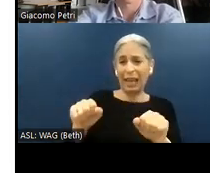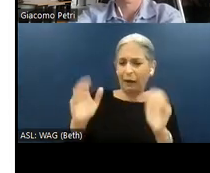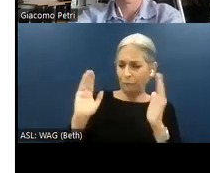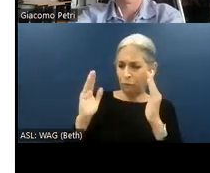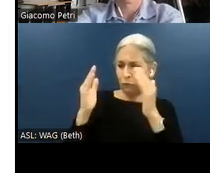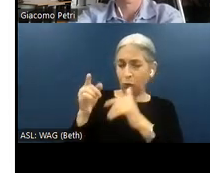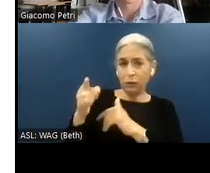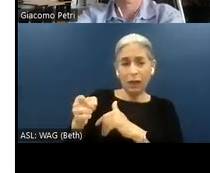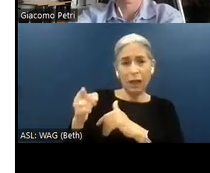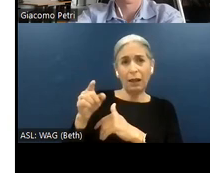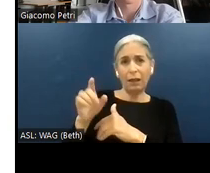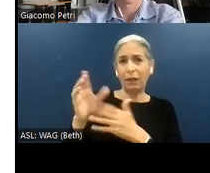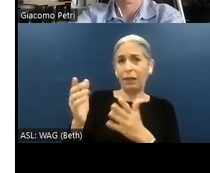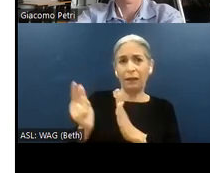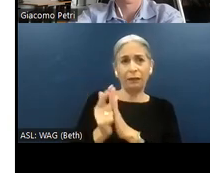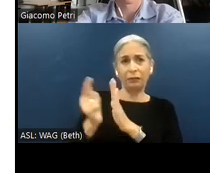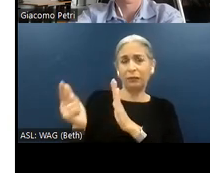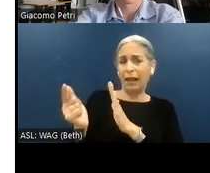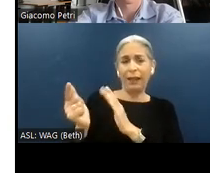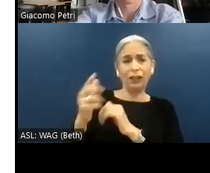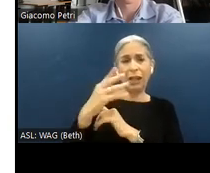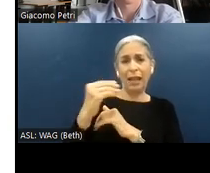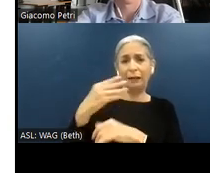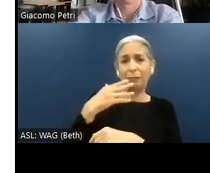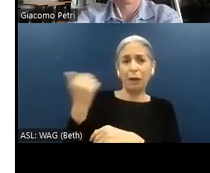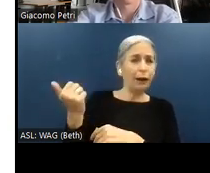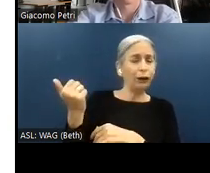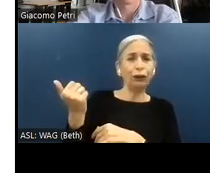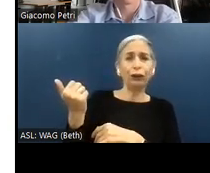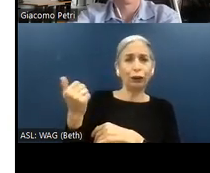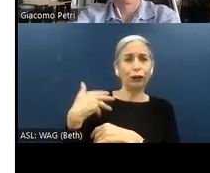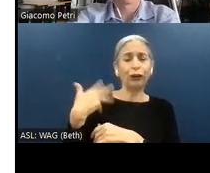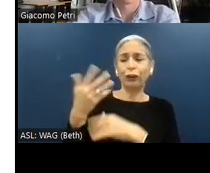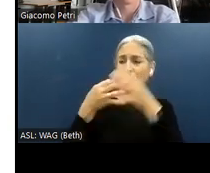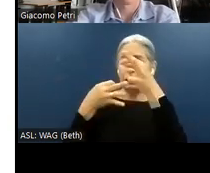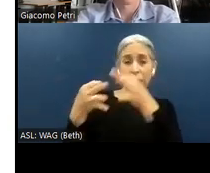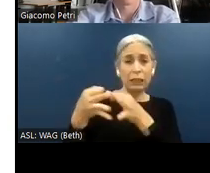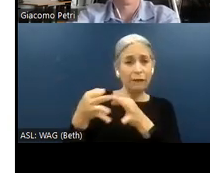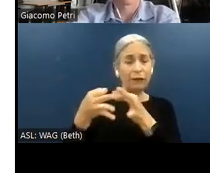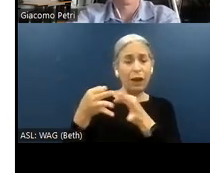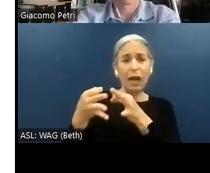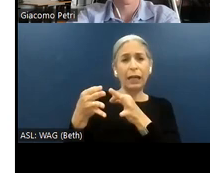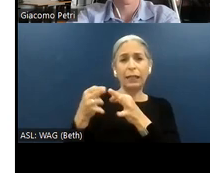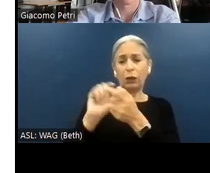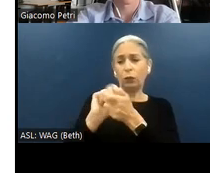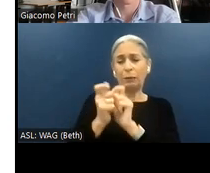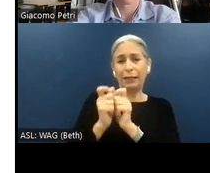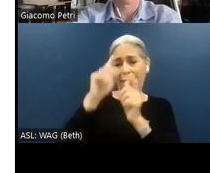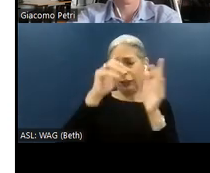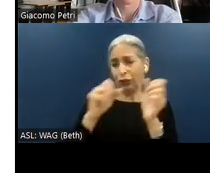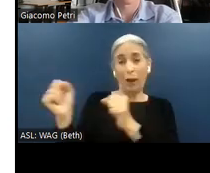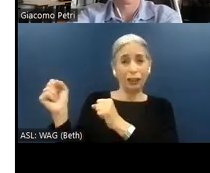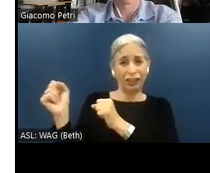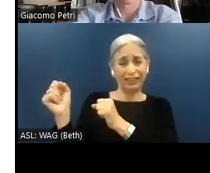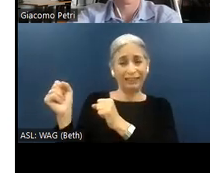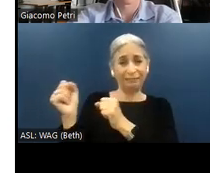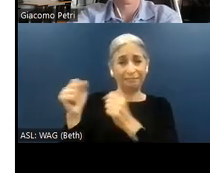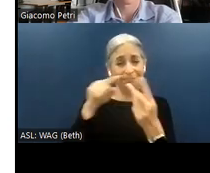common violations and I can better define a remediation strategy which matches with